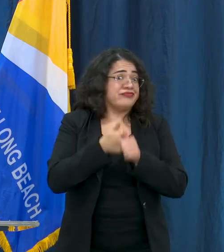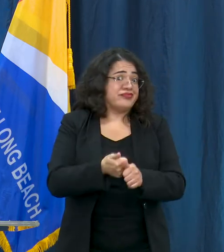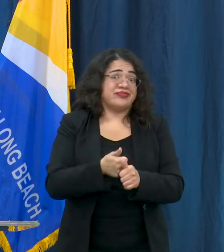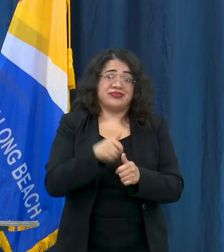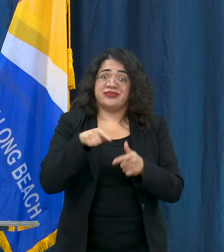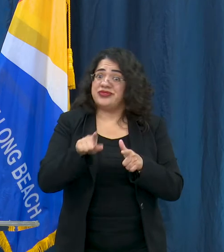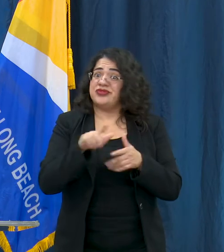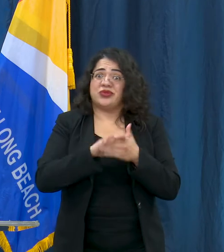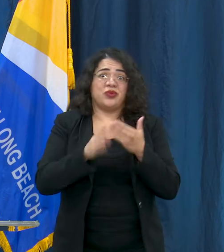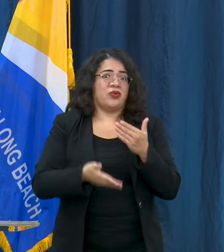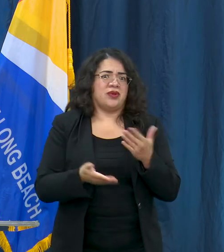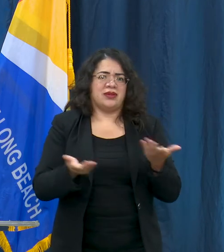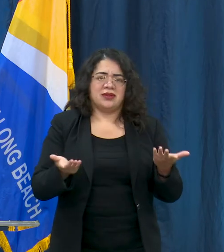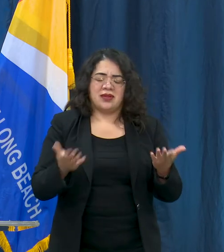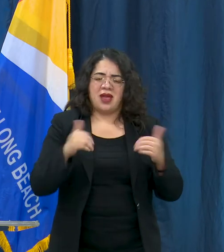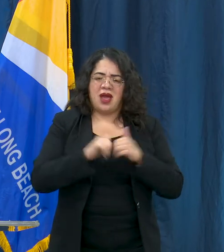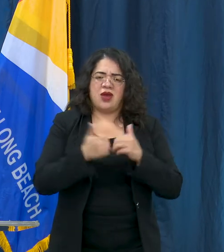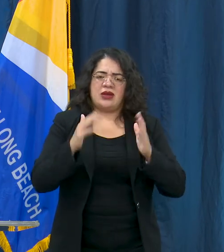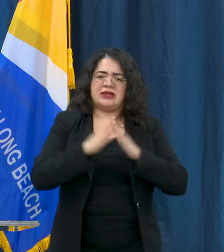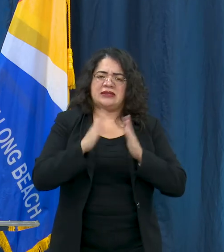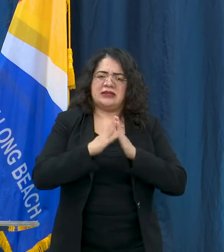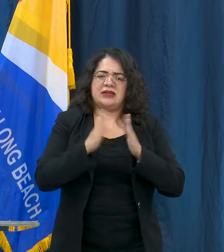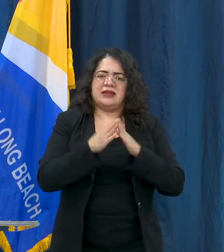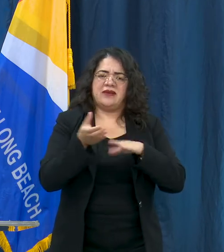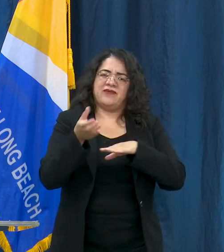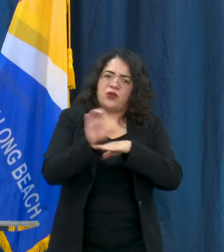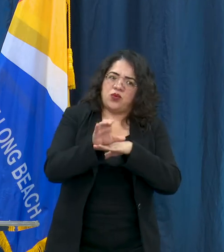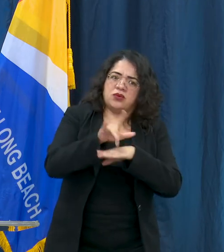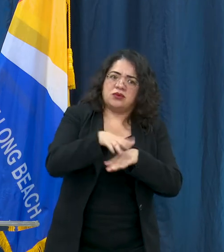how is the city enforcing this in restaurants?